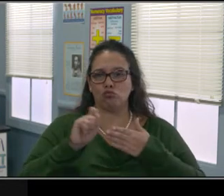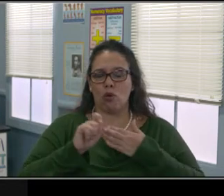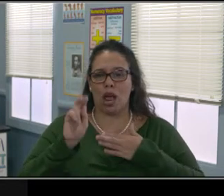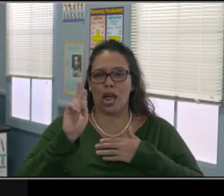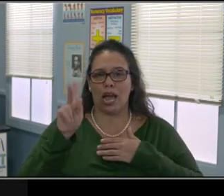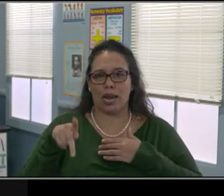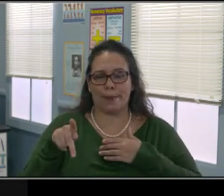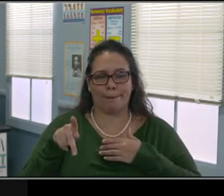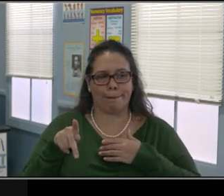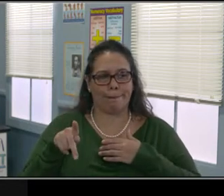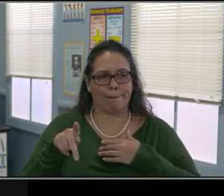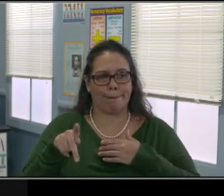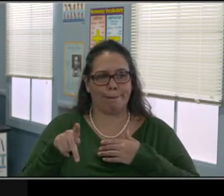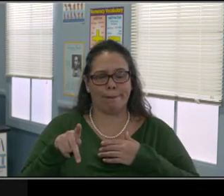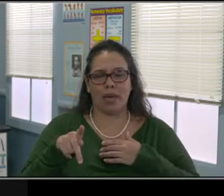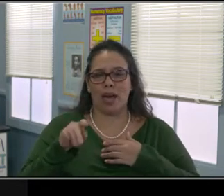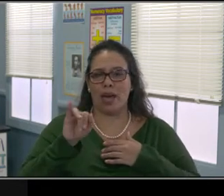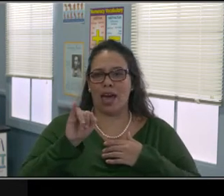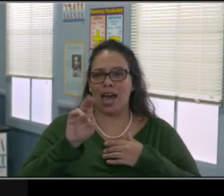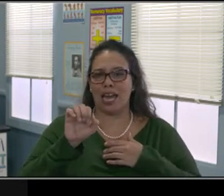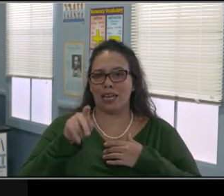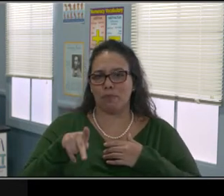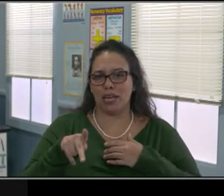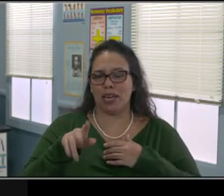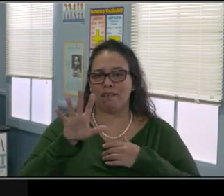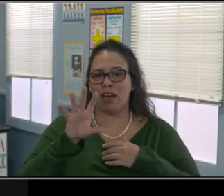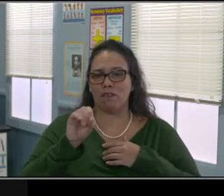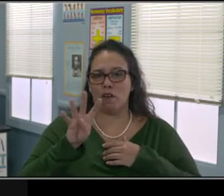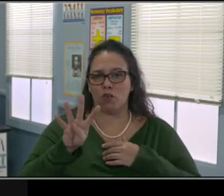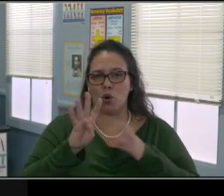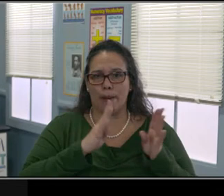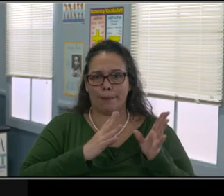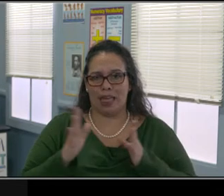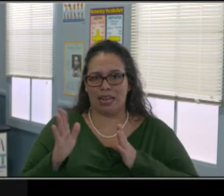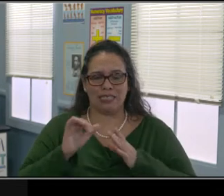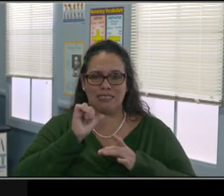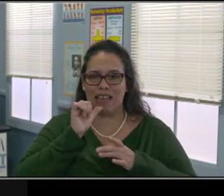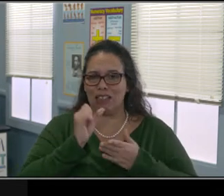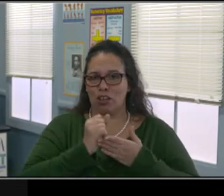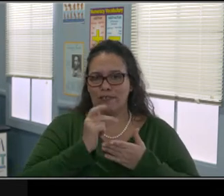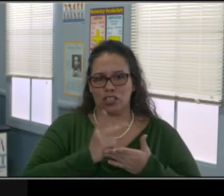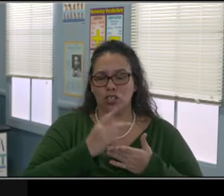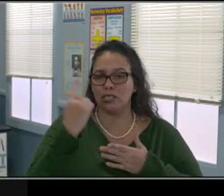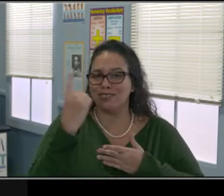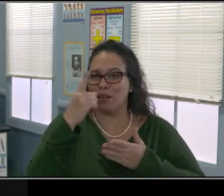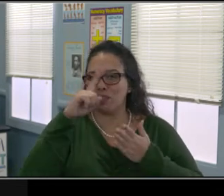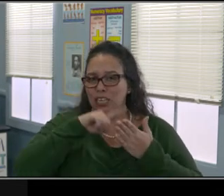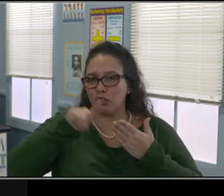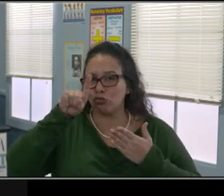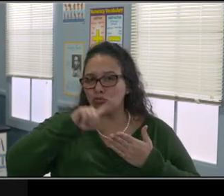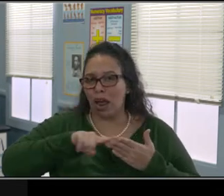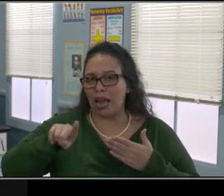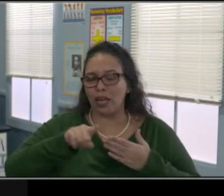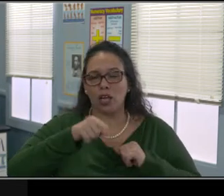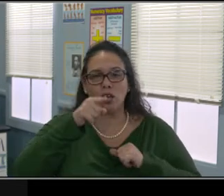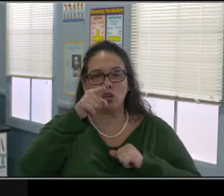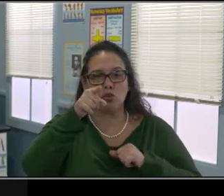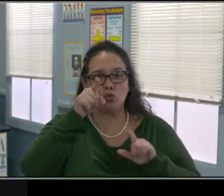and that's not something that I come up with. It's just basically an alternative method of providing access to the curriculum.